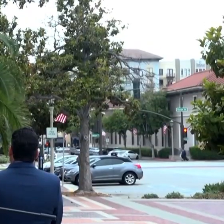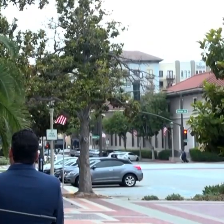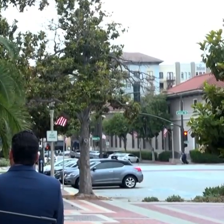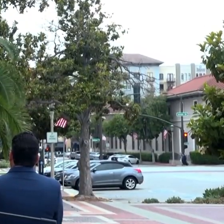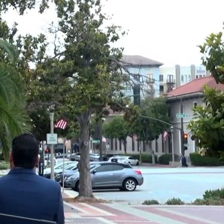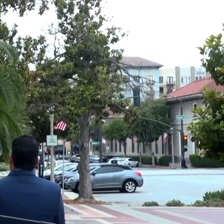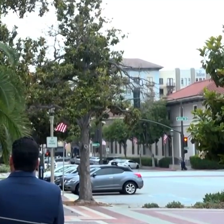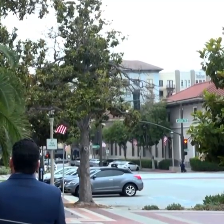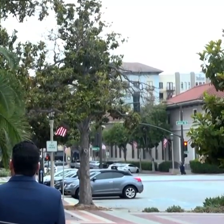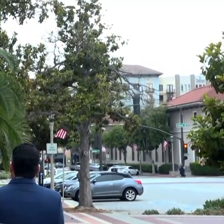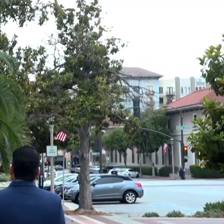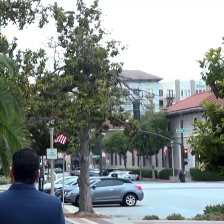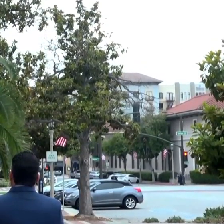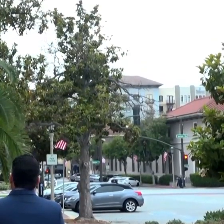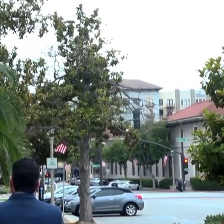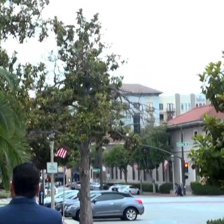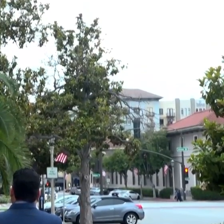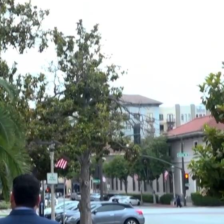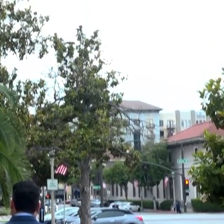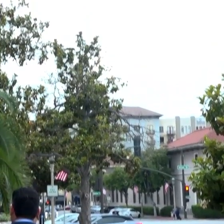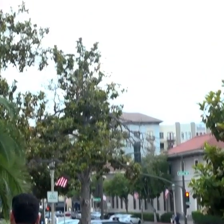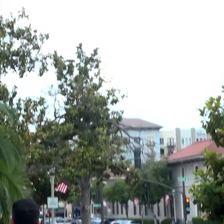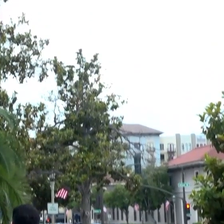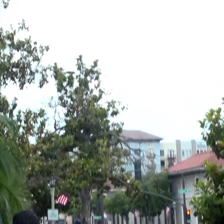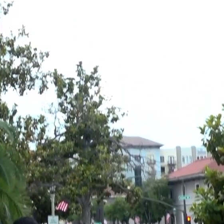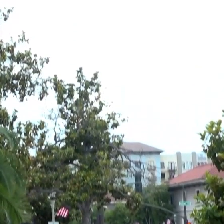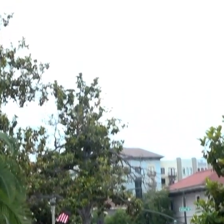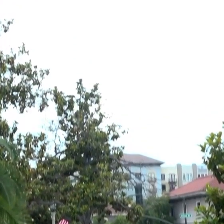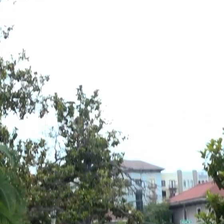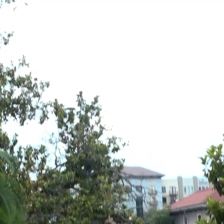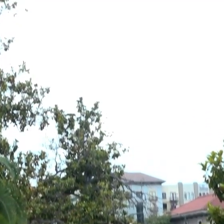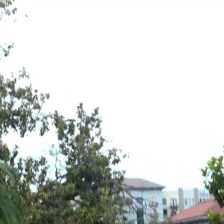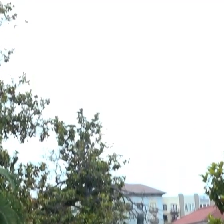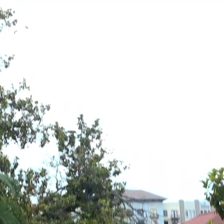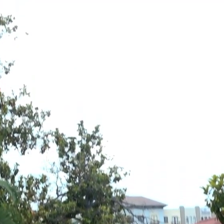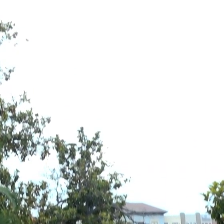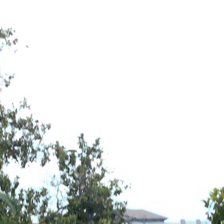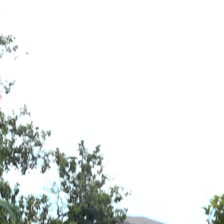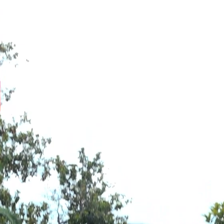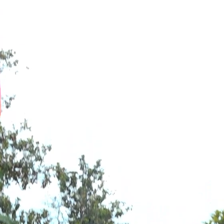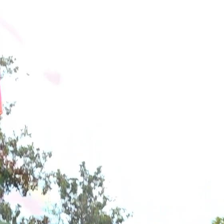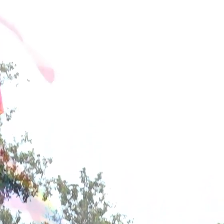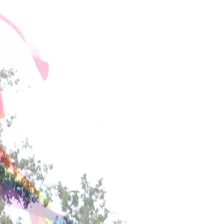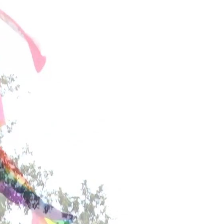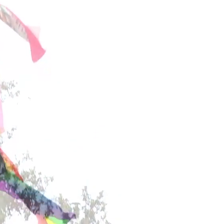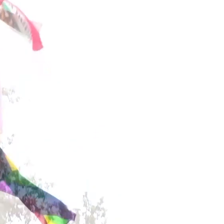in an important milestone the city held the first ever raising of a pride flag